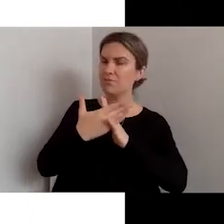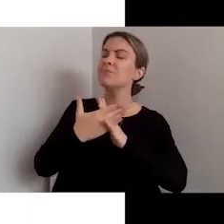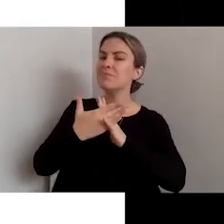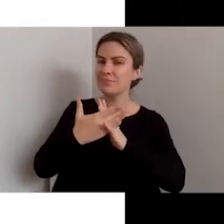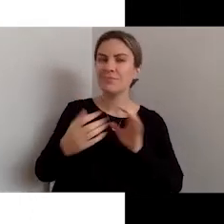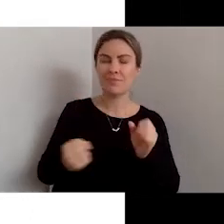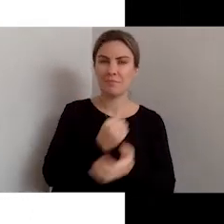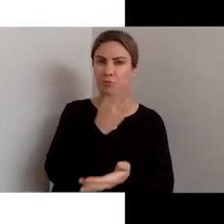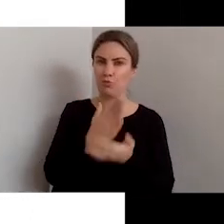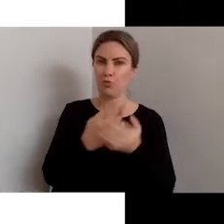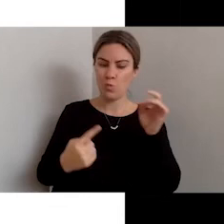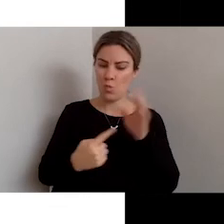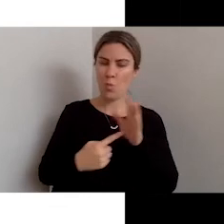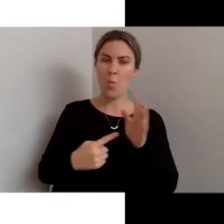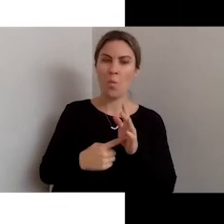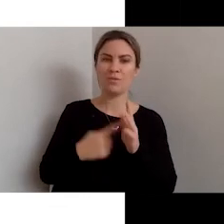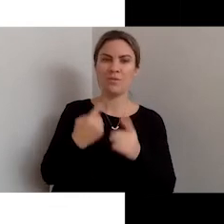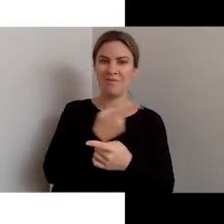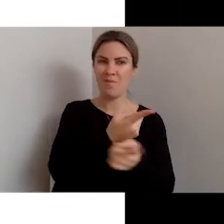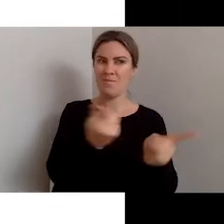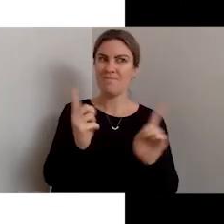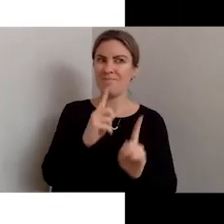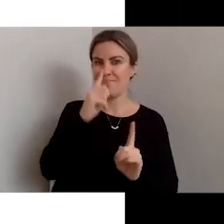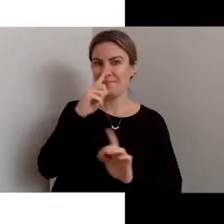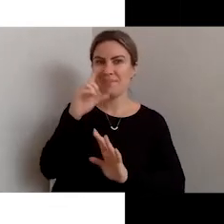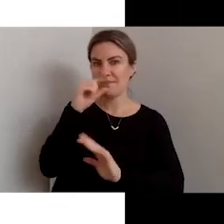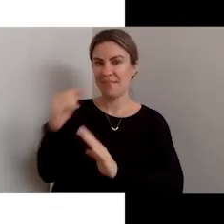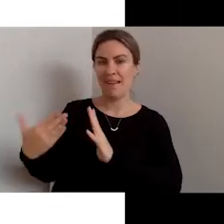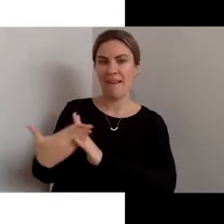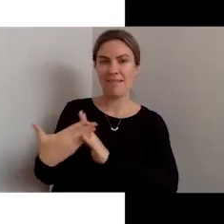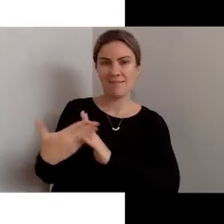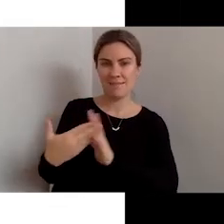Furthermore, what you do to meet